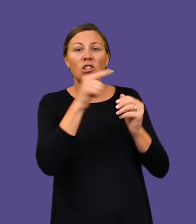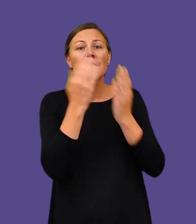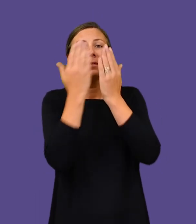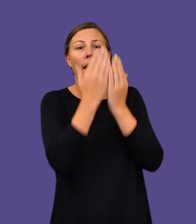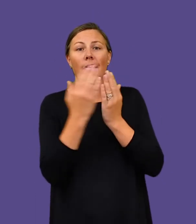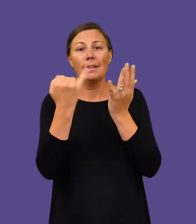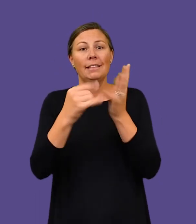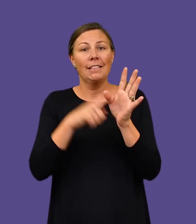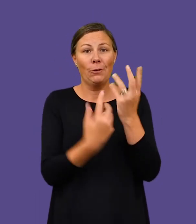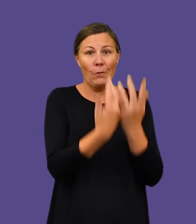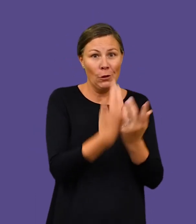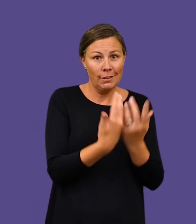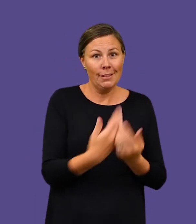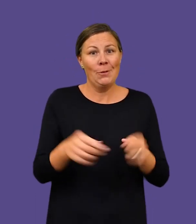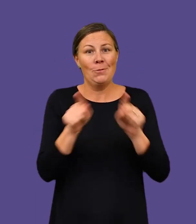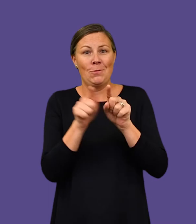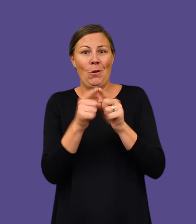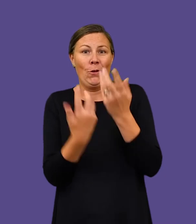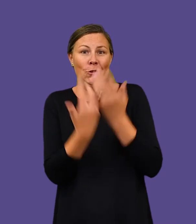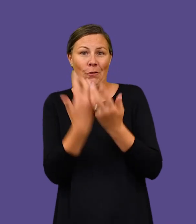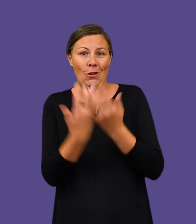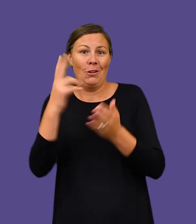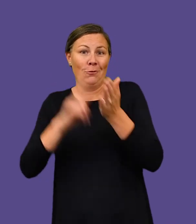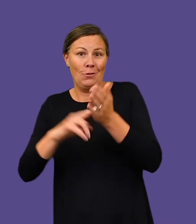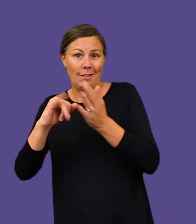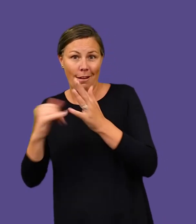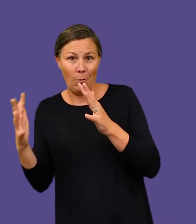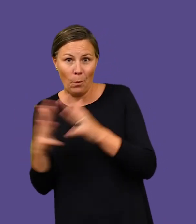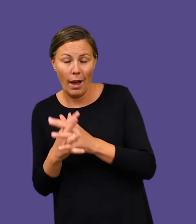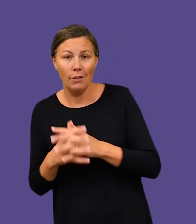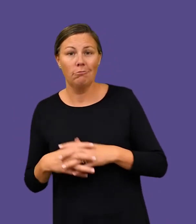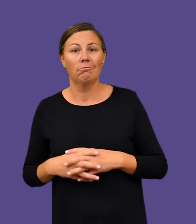Jones graduated from Sydney University and the University of New South Wales.